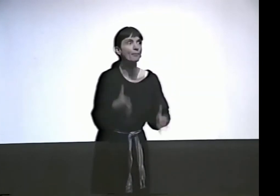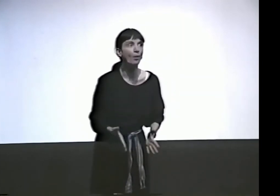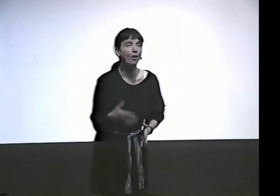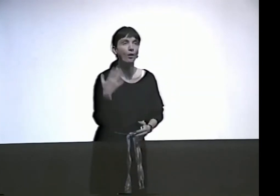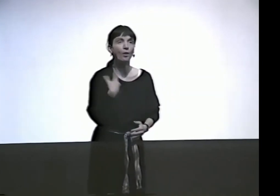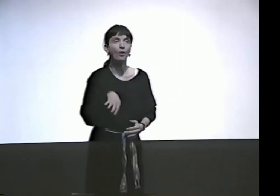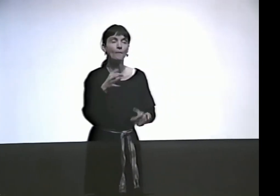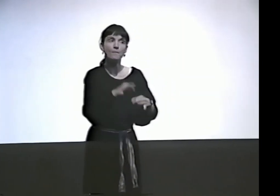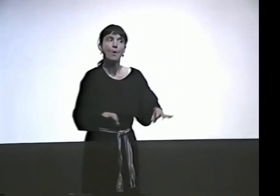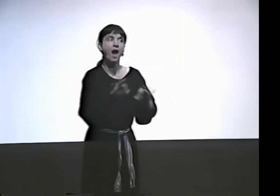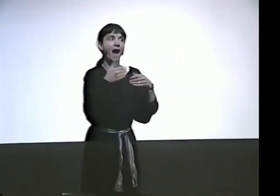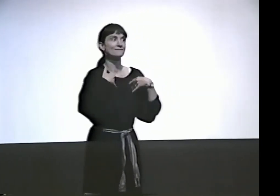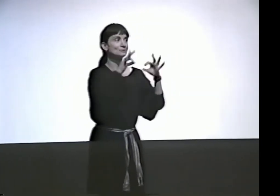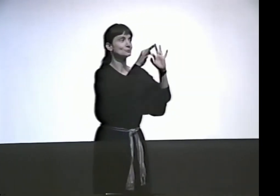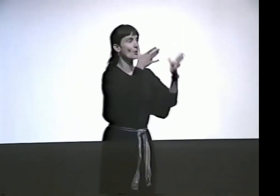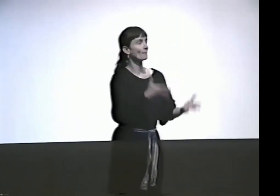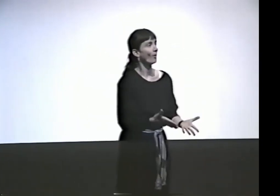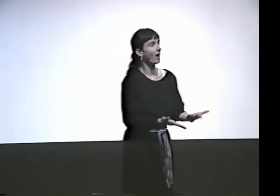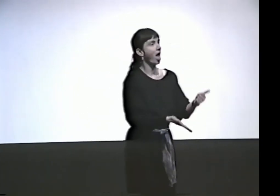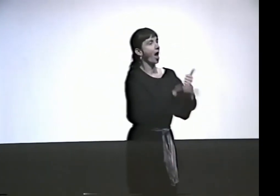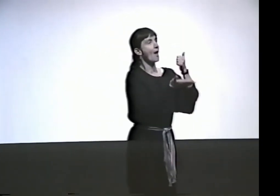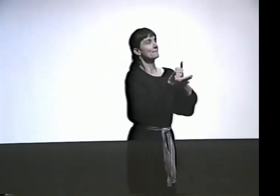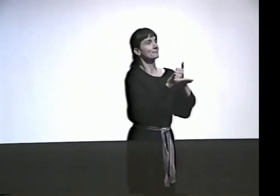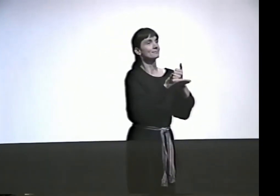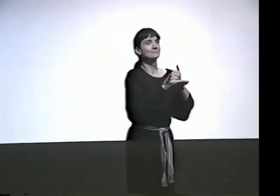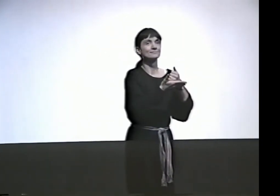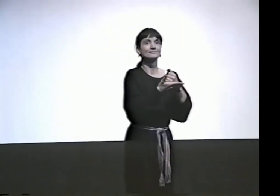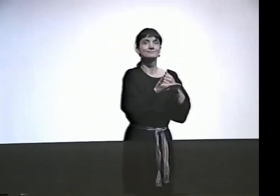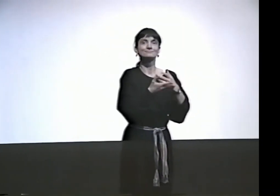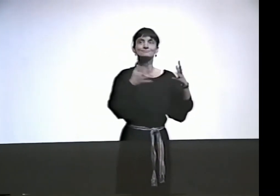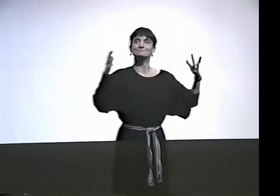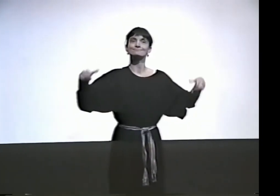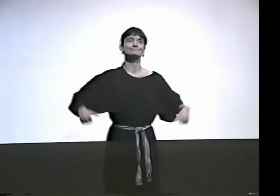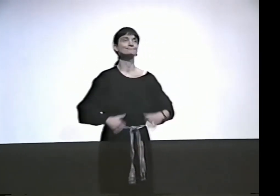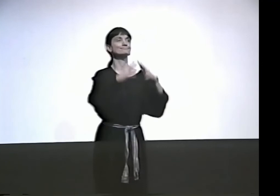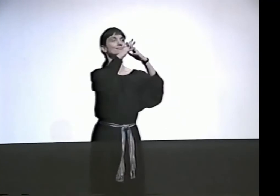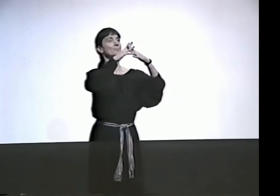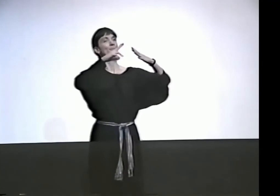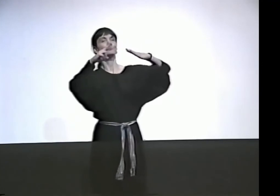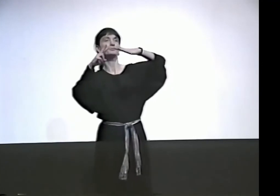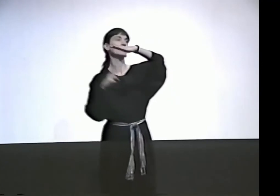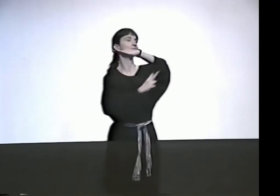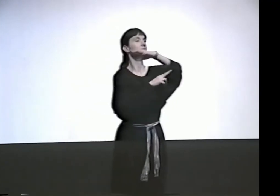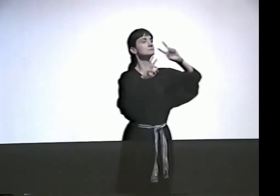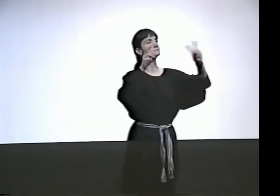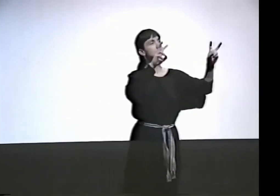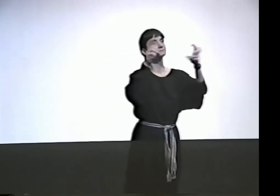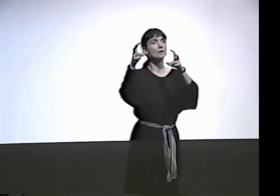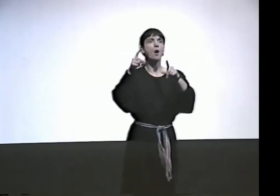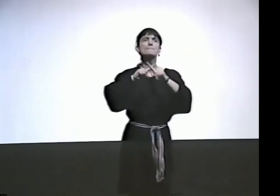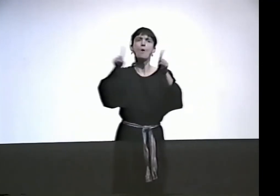IT'S VERY IMPORTANT TO SUPPORT POETRY IN THE COMMUNITY, ESPECIALLY INTERPRETIVE POETRY. IT'S REALLY BLOSSOMING,